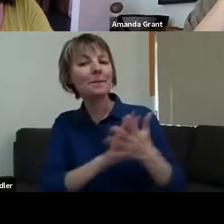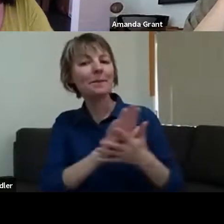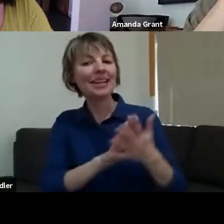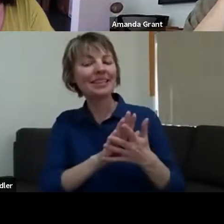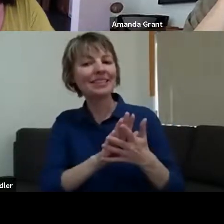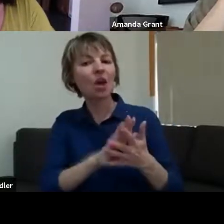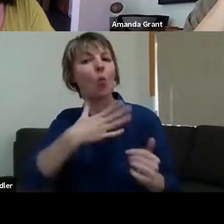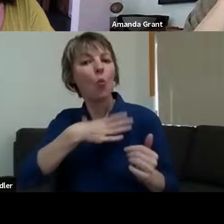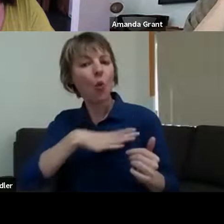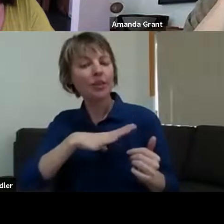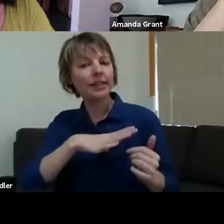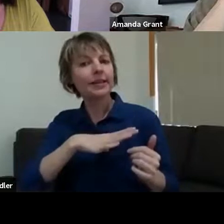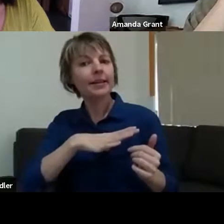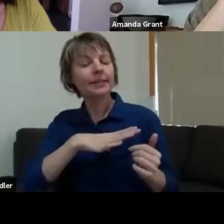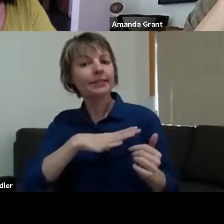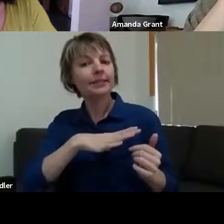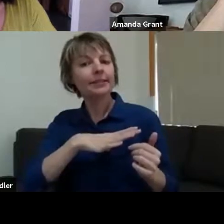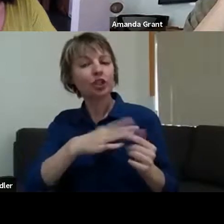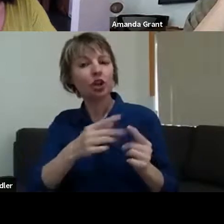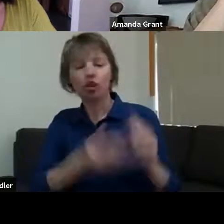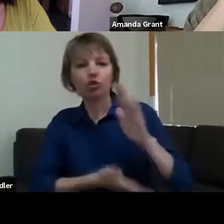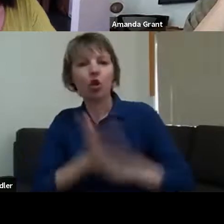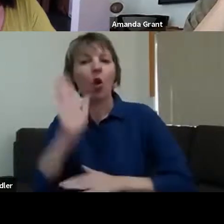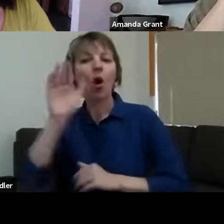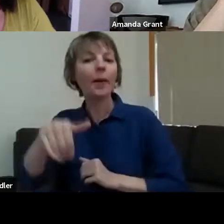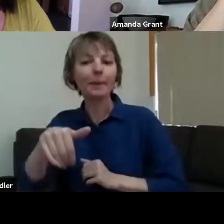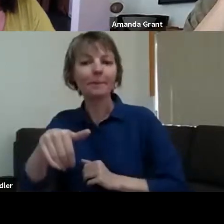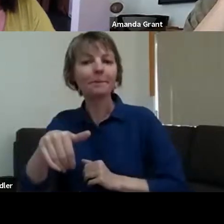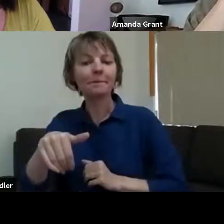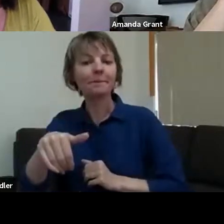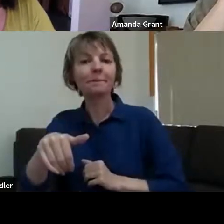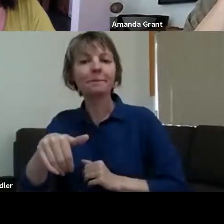And it's such a powerful thing when you think about that with what we